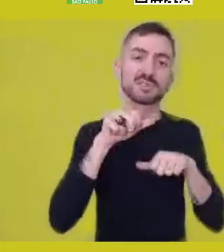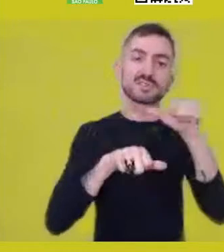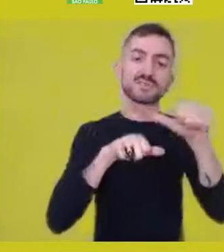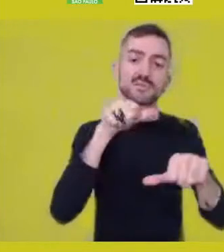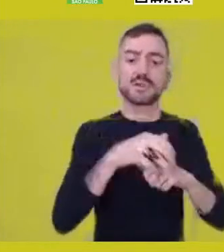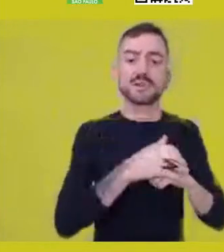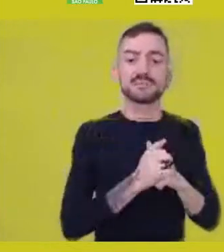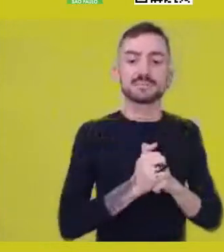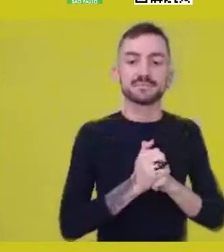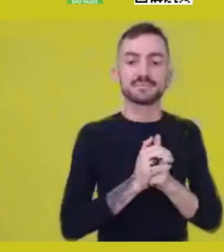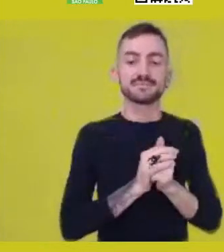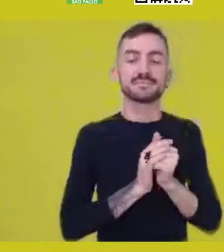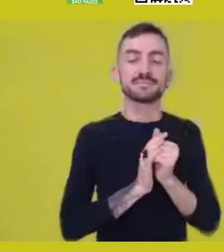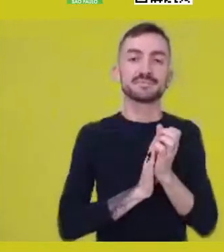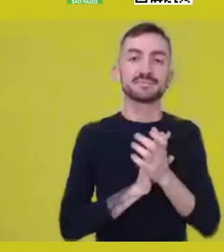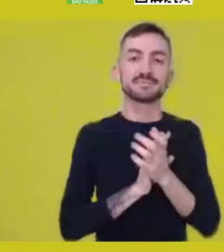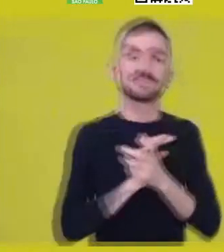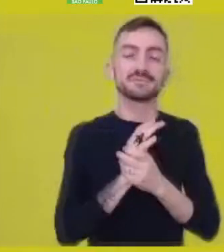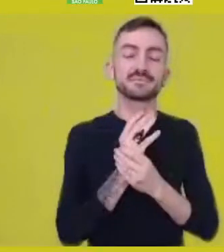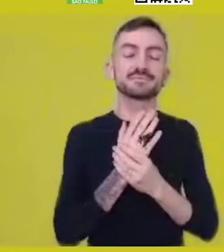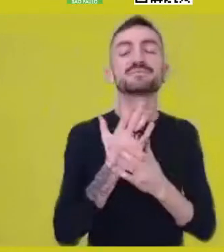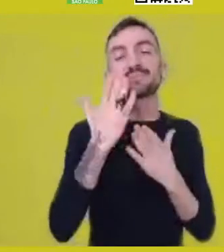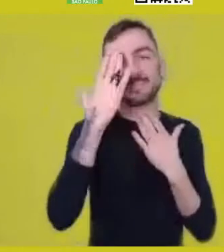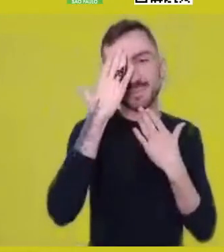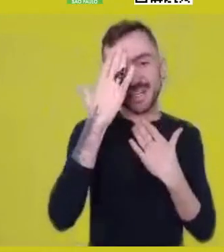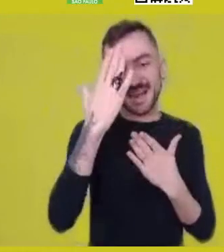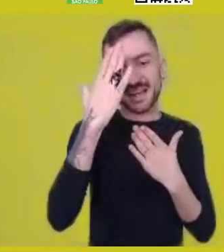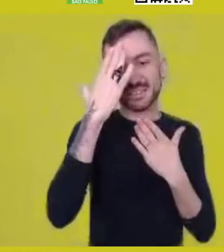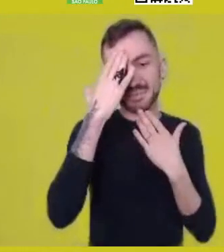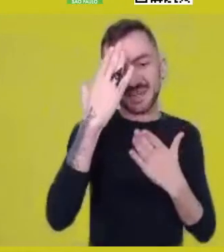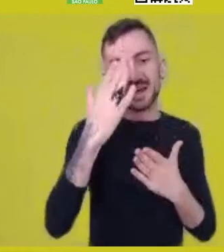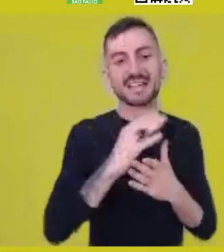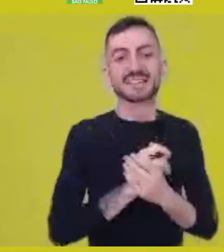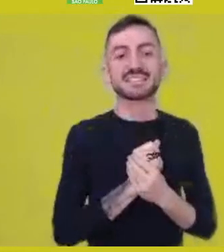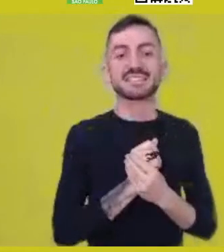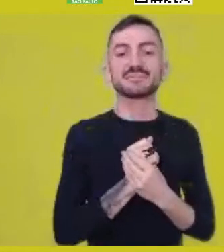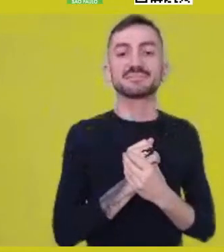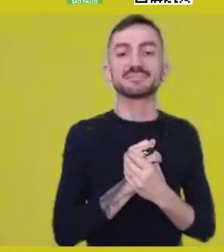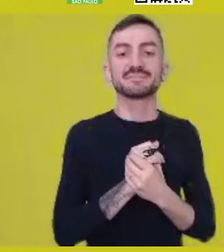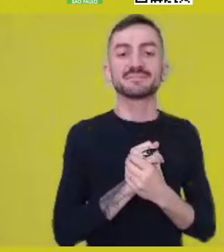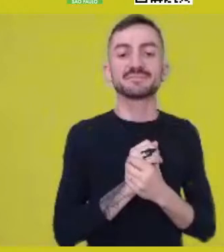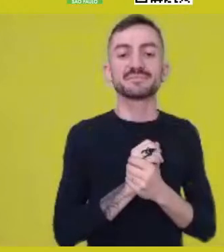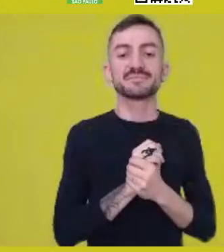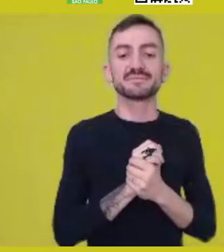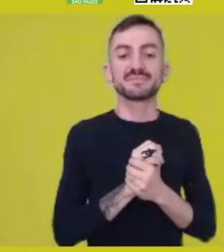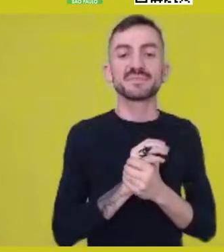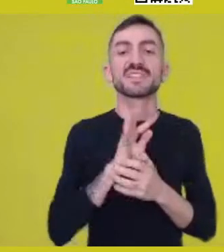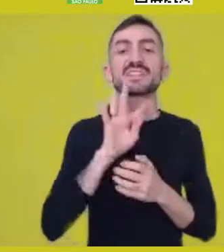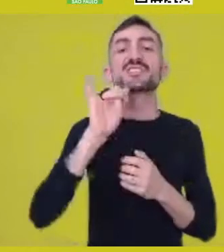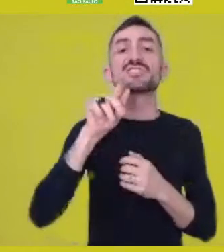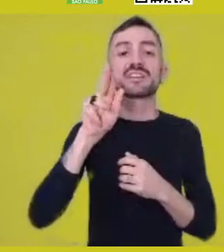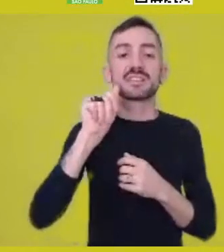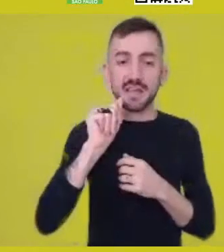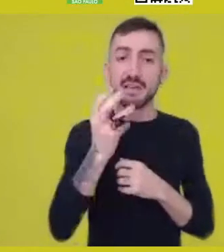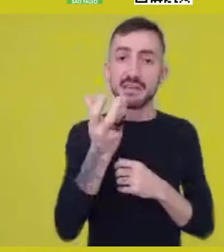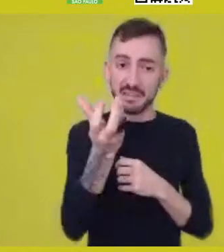Thaís. Thank you, Katiúscia. Tiganá, would you like to talk about that,